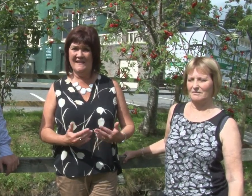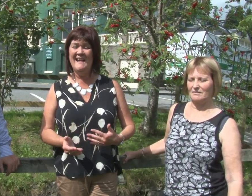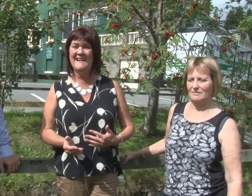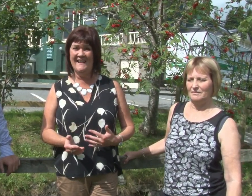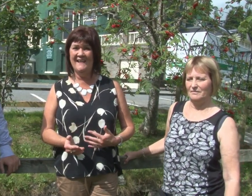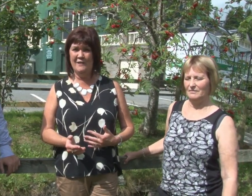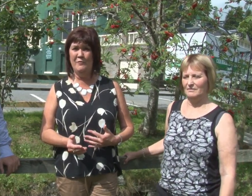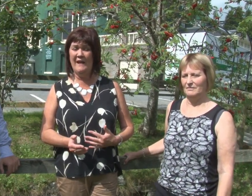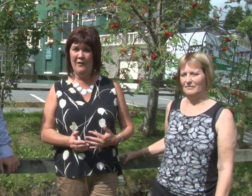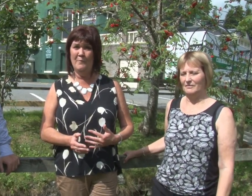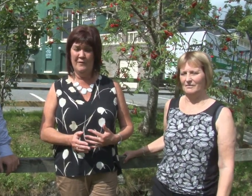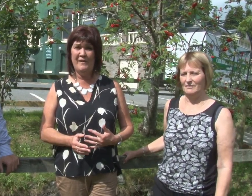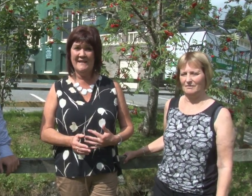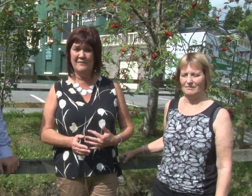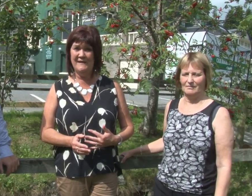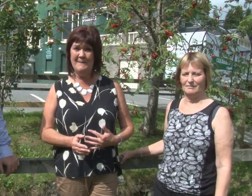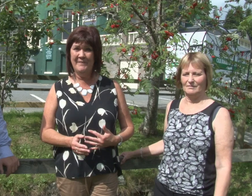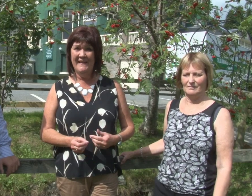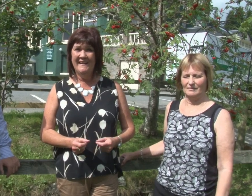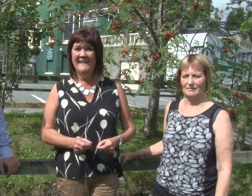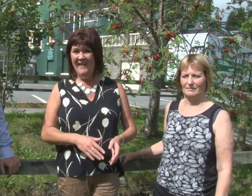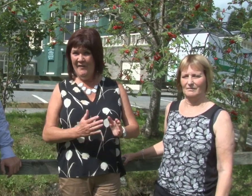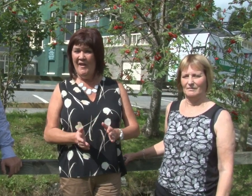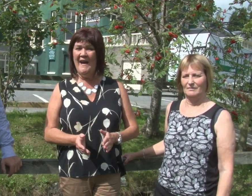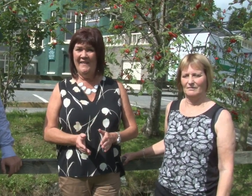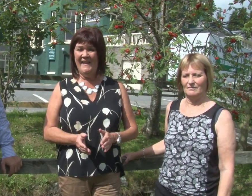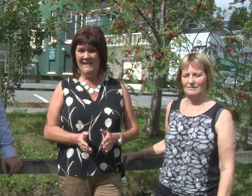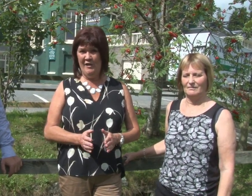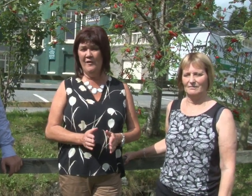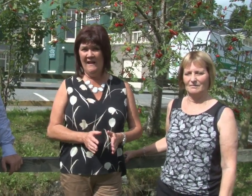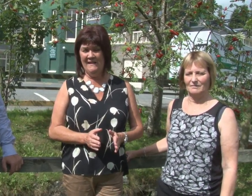to hear and communicate a lot more effectively on the other hand the online